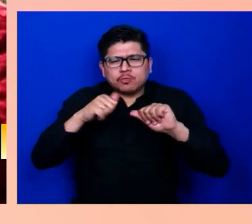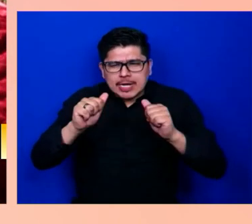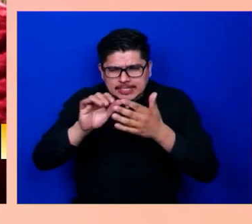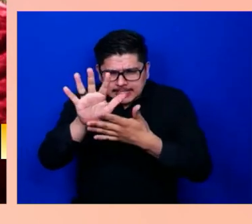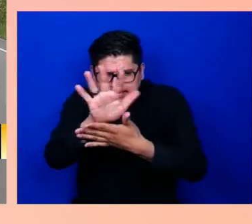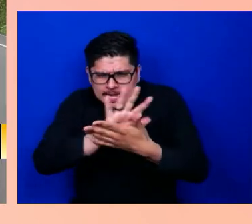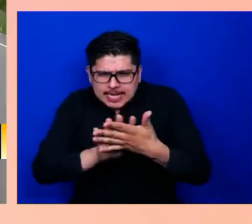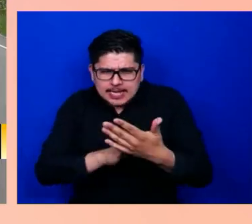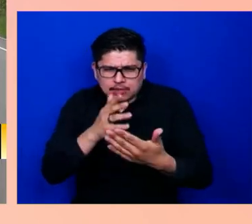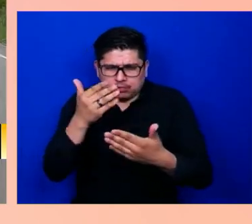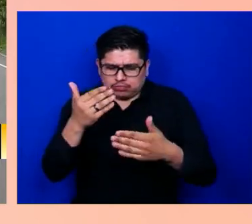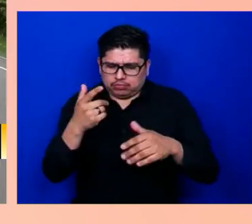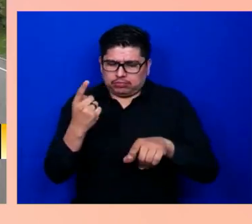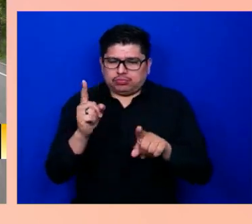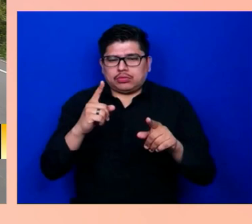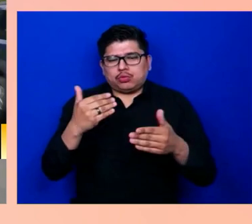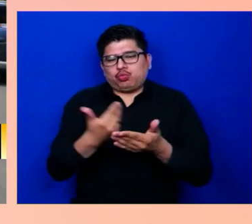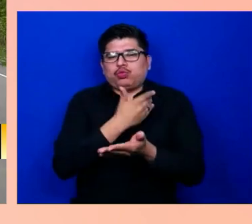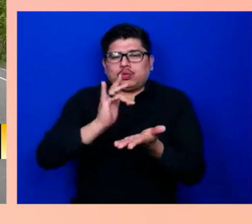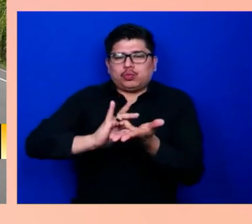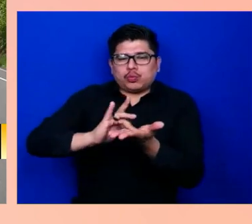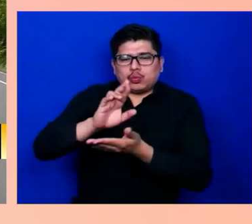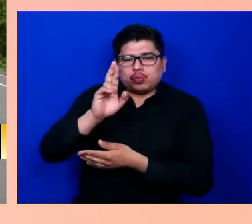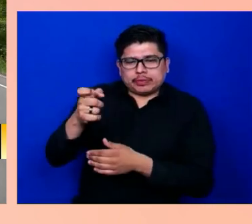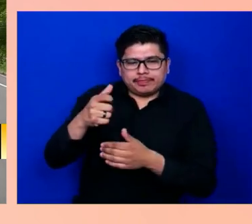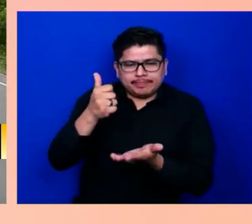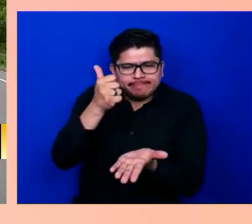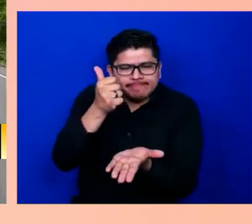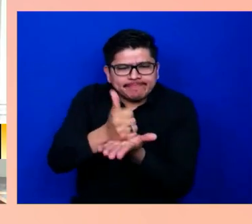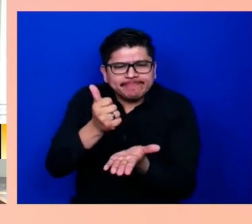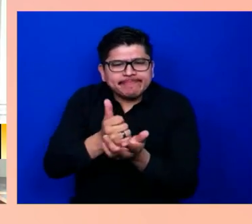the issues facing patients today.